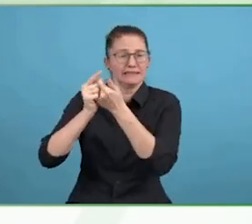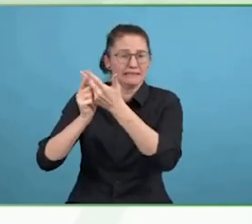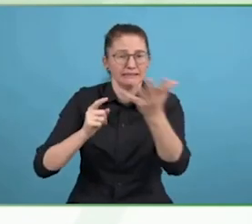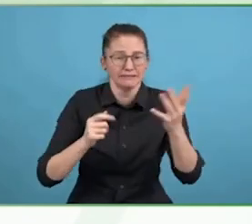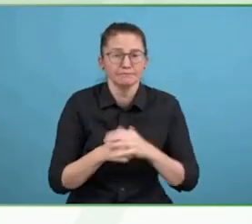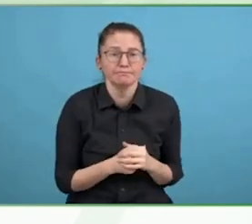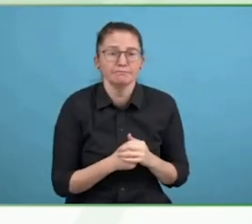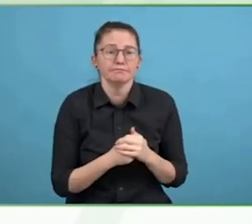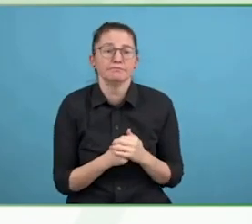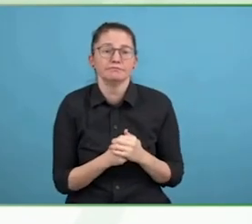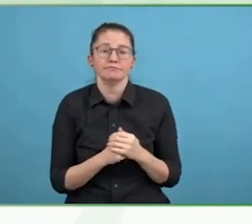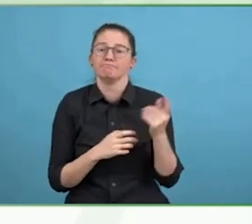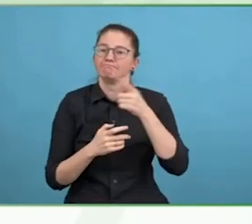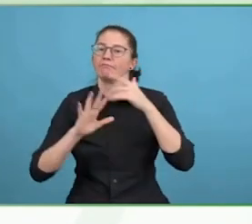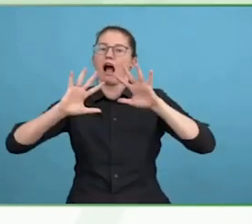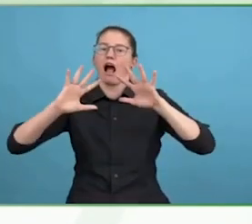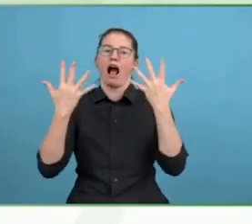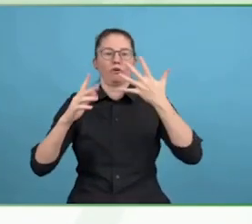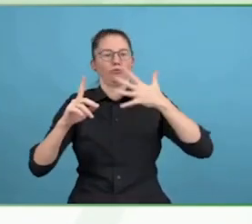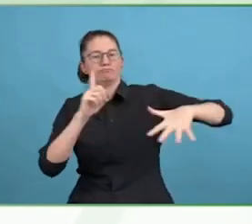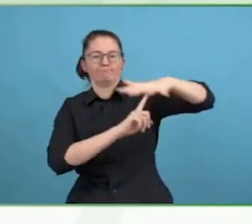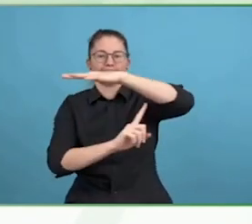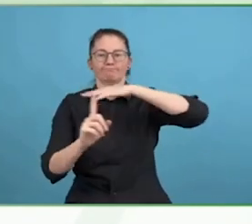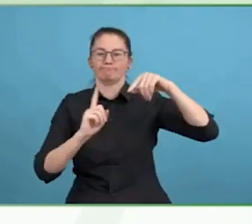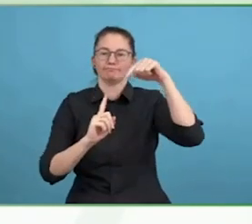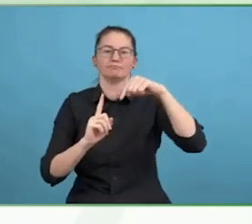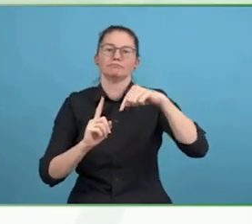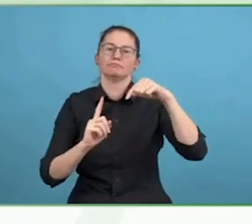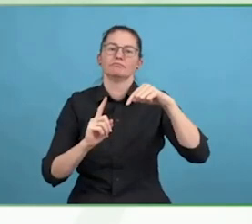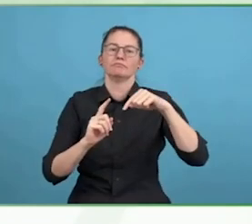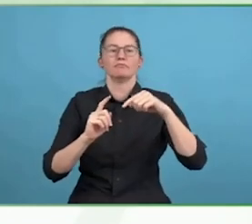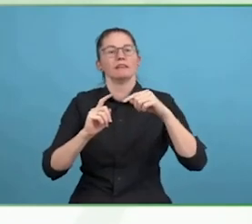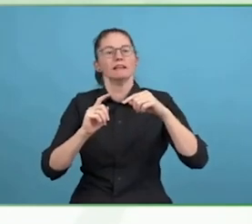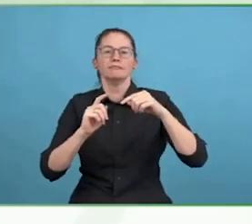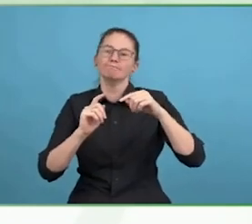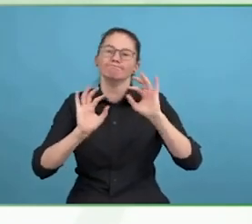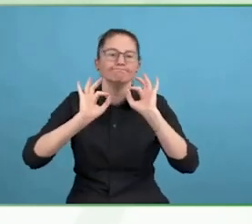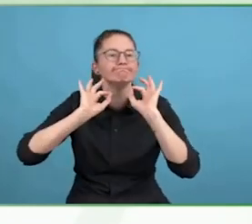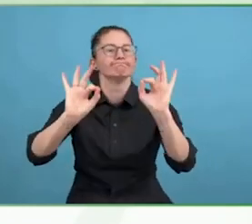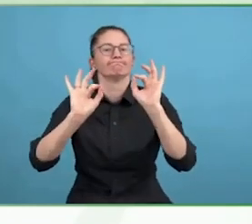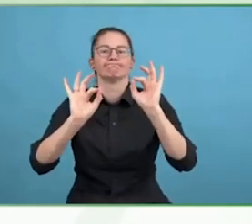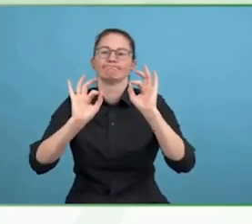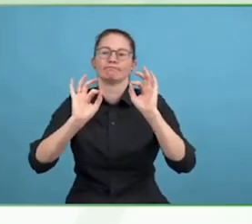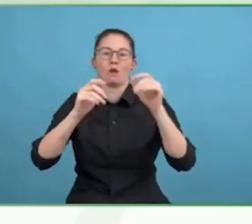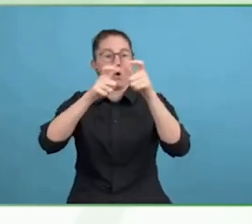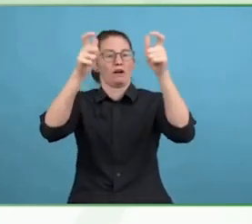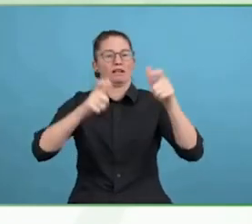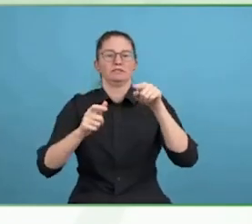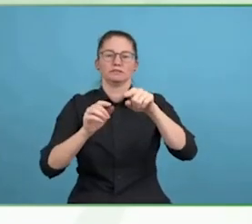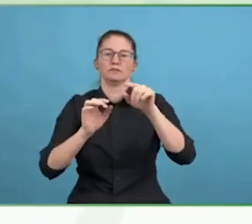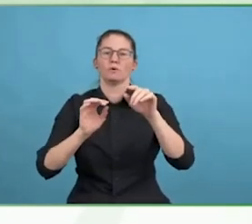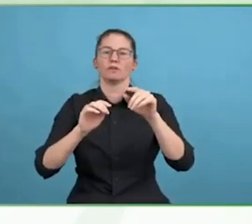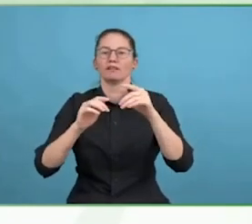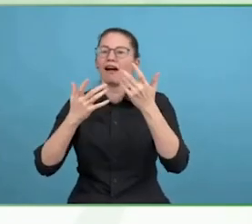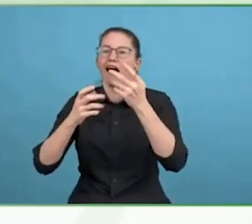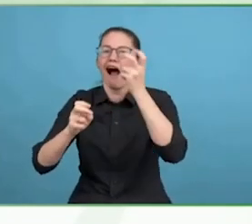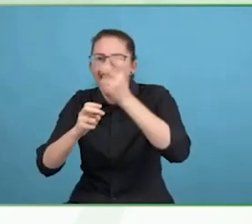80 percent of them are invisible disabilities. We do not know about that unless people create an environment to share that with us.